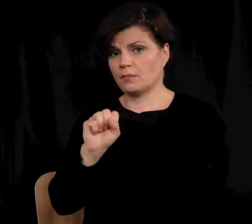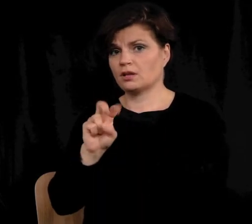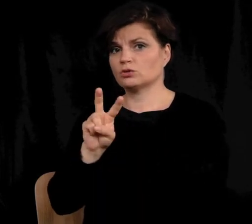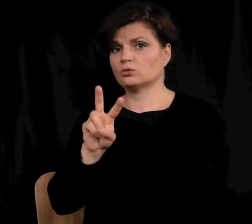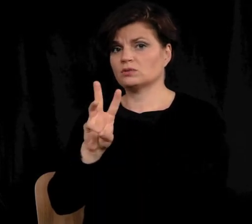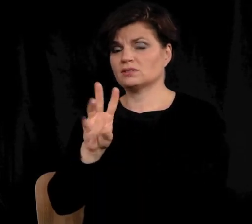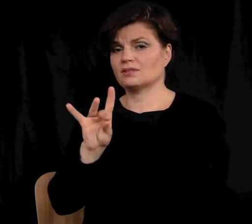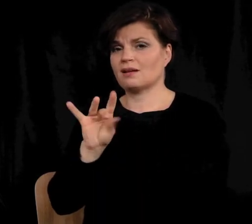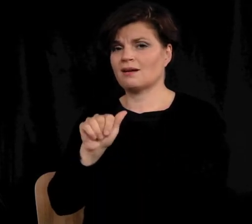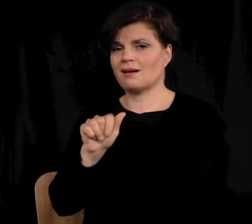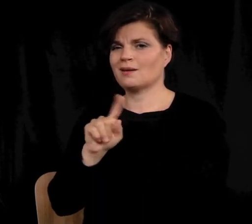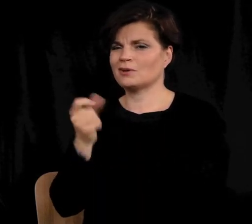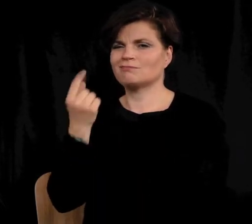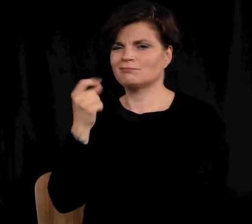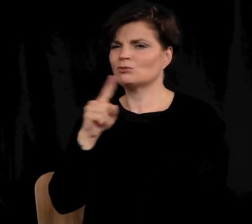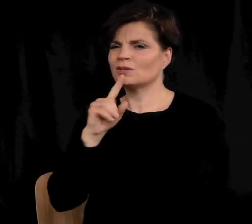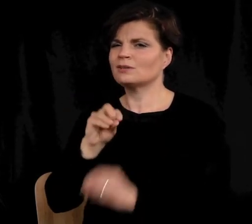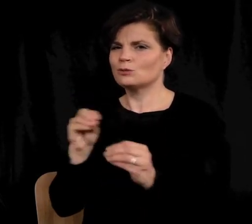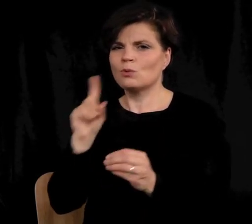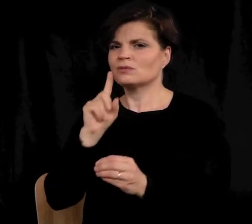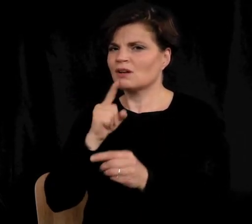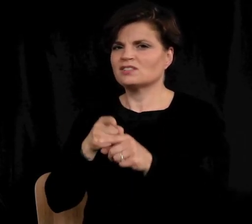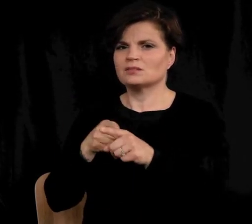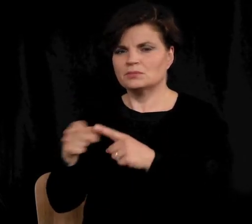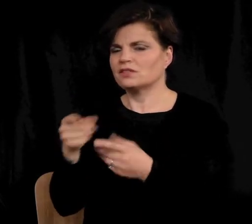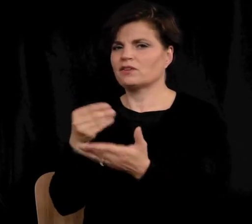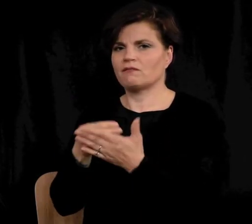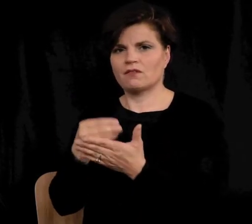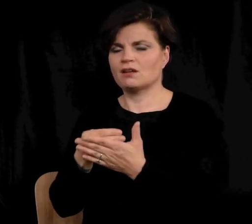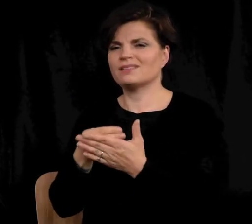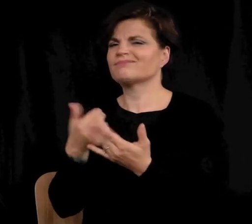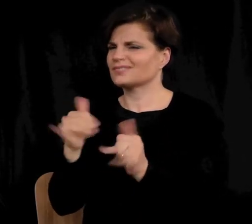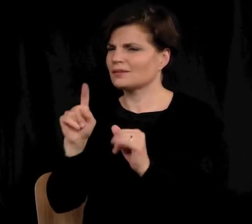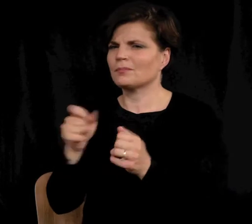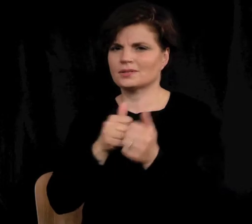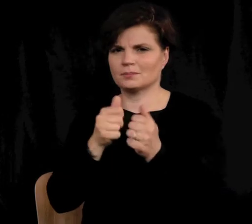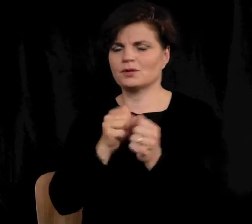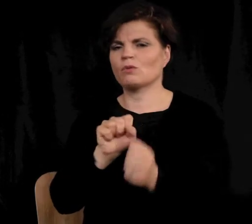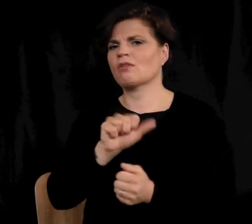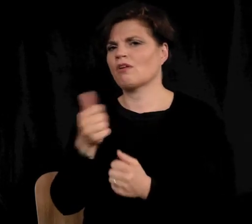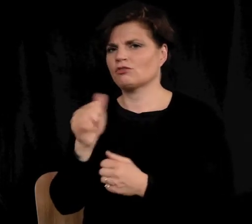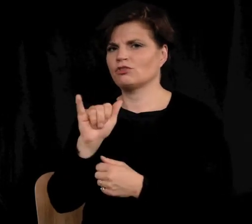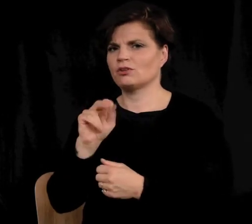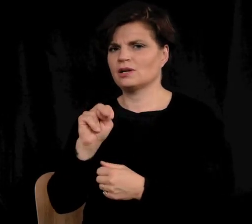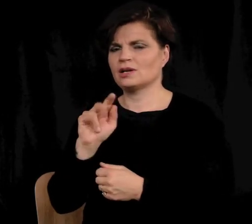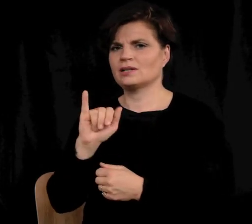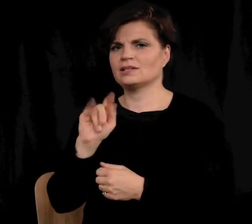to groups under MS268A but there's no deaf-specific funding and providers will still need to